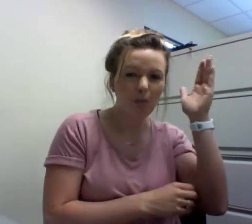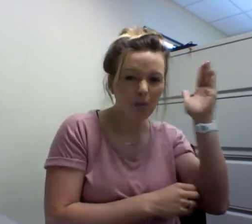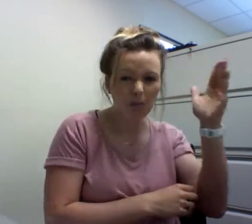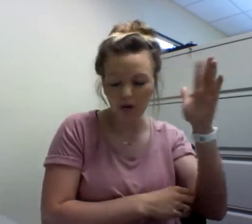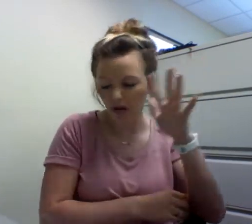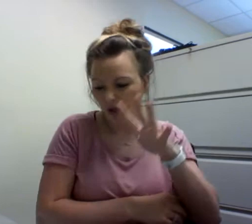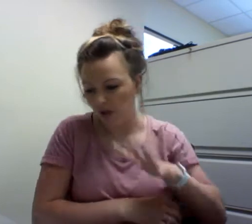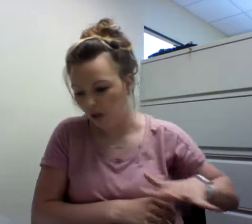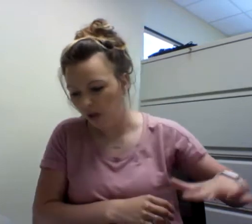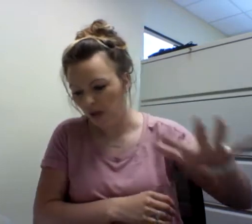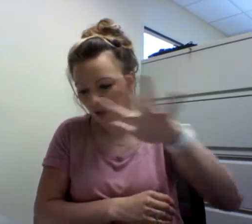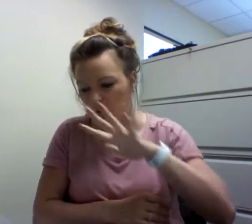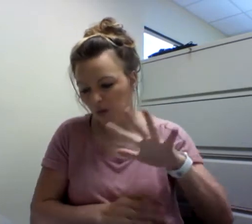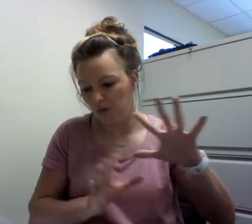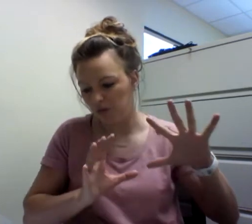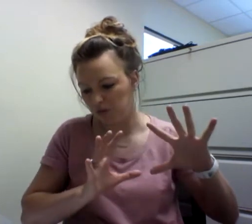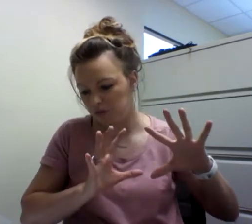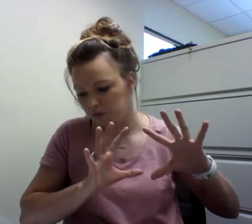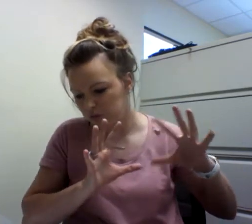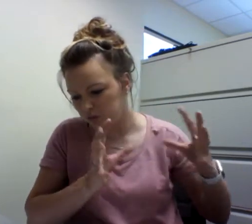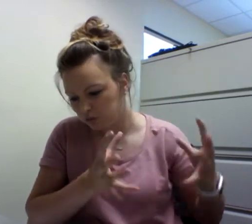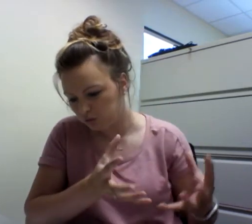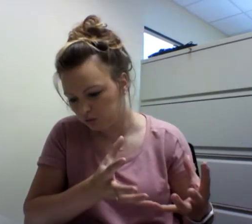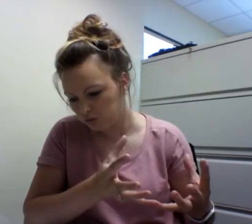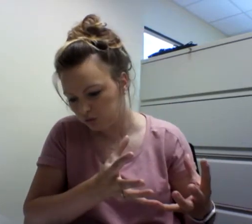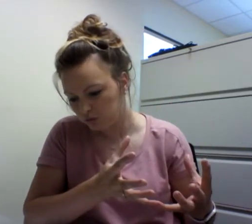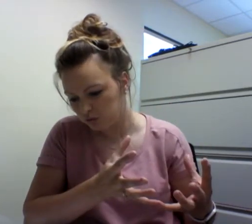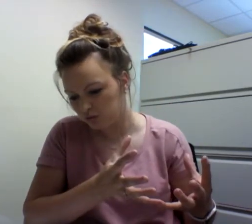He has traveled all over presenting all over the world.